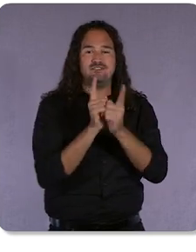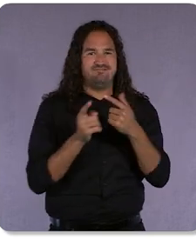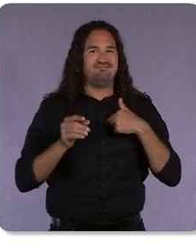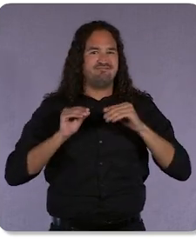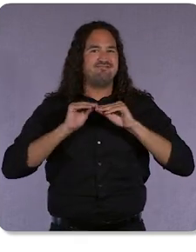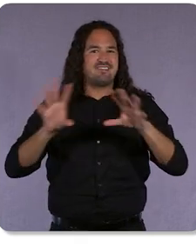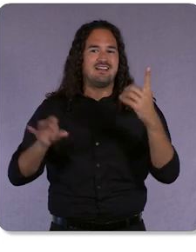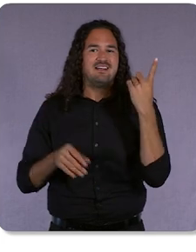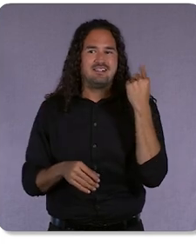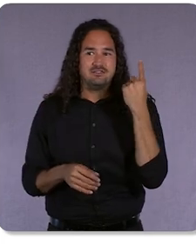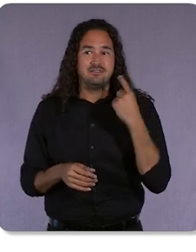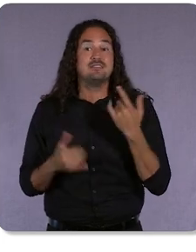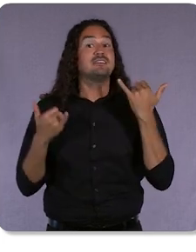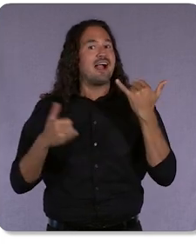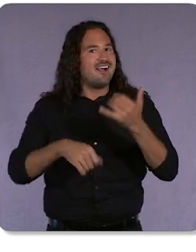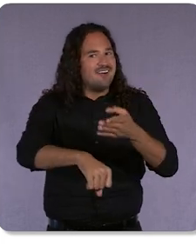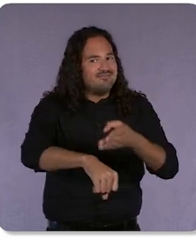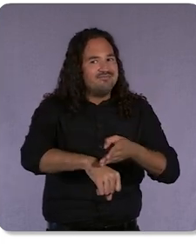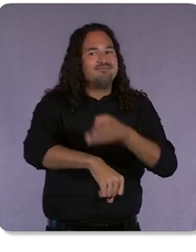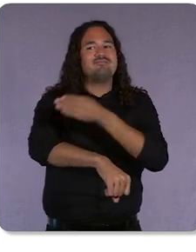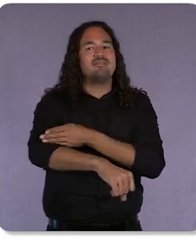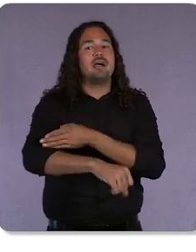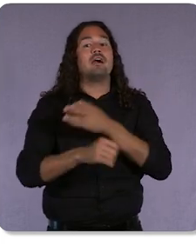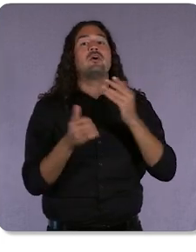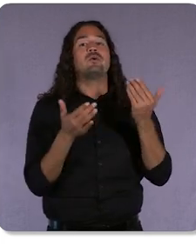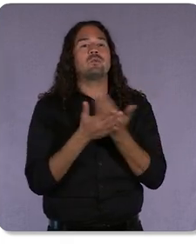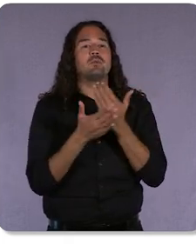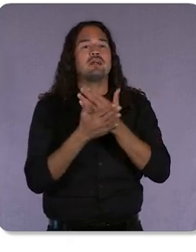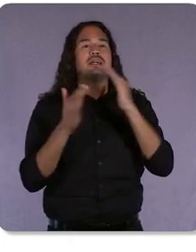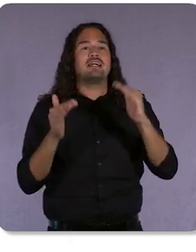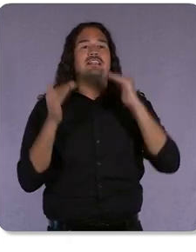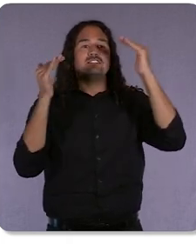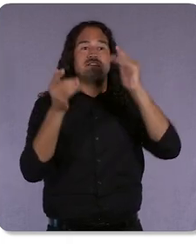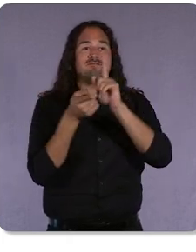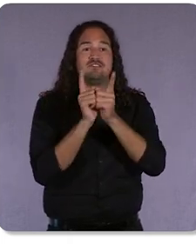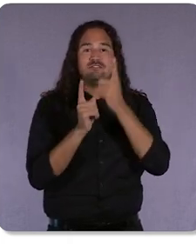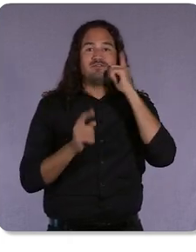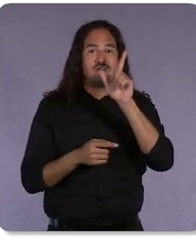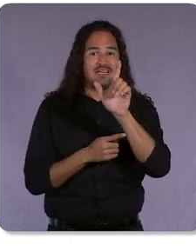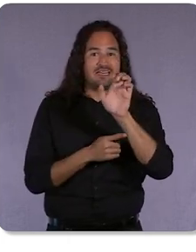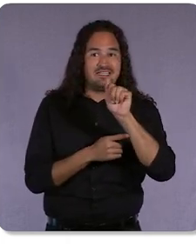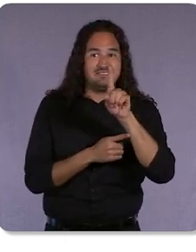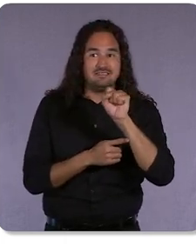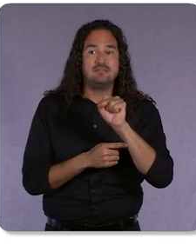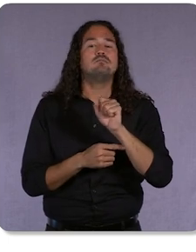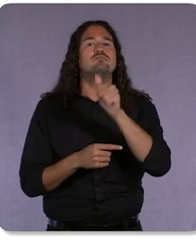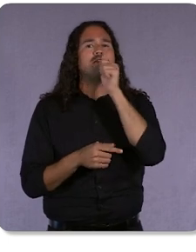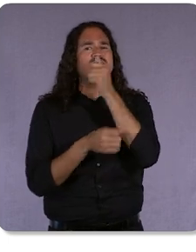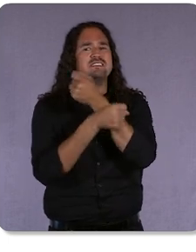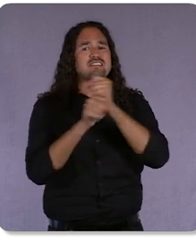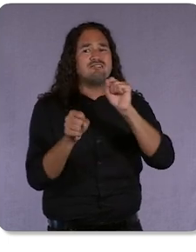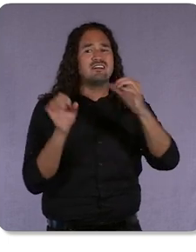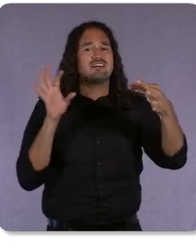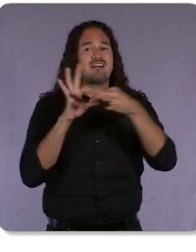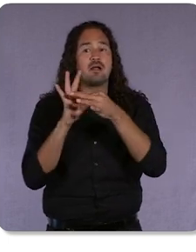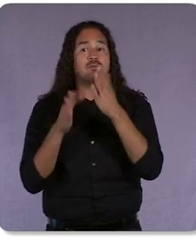through our new Enhanced Conversions for Leads. It provides a privacy-safe connection between your leads and your performance, via offline conversion import.